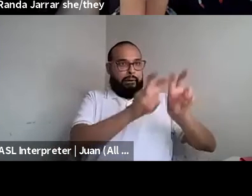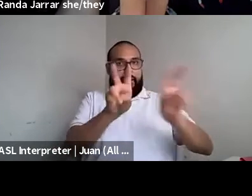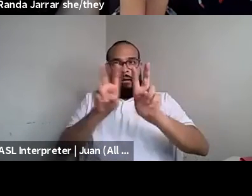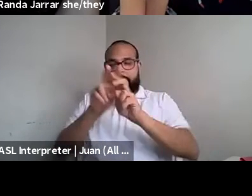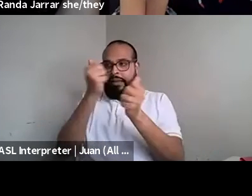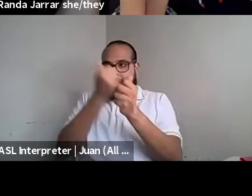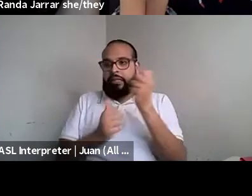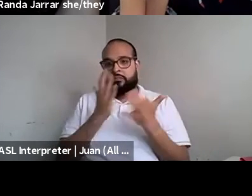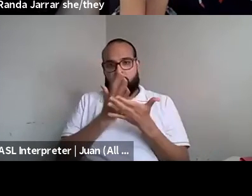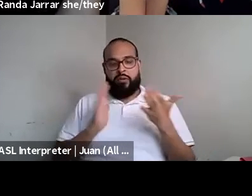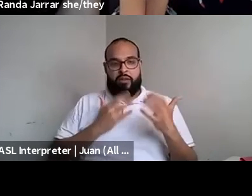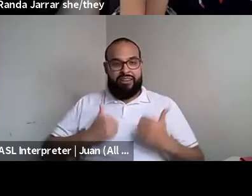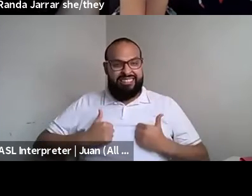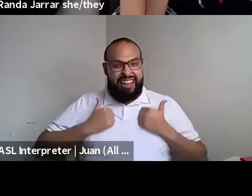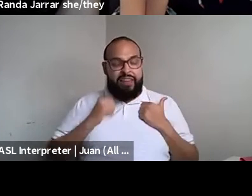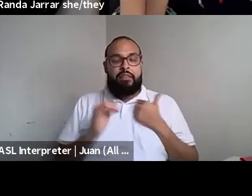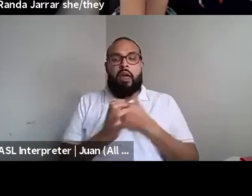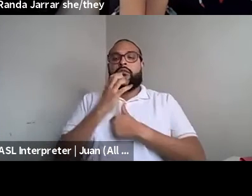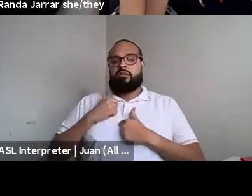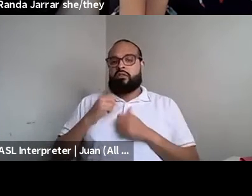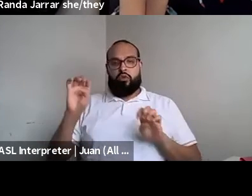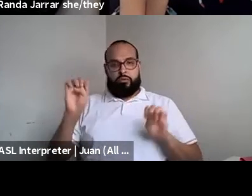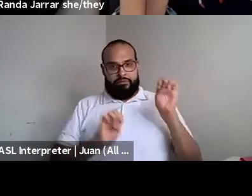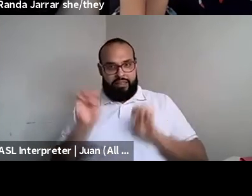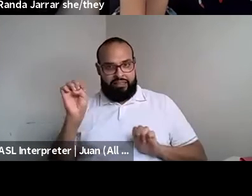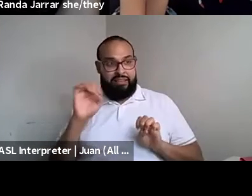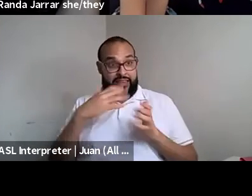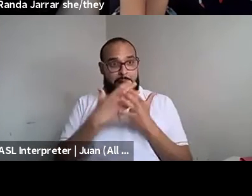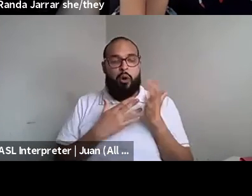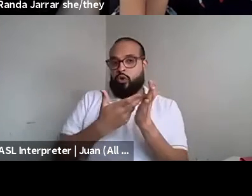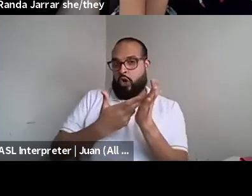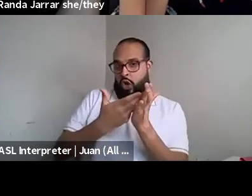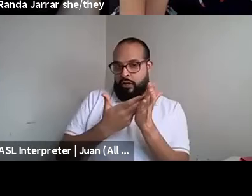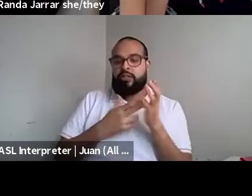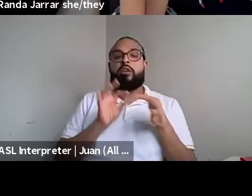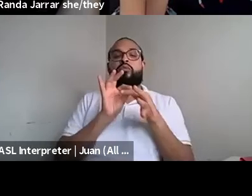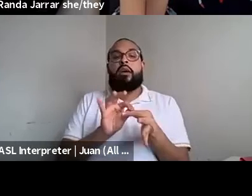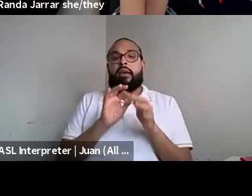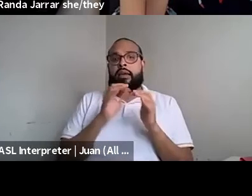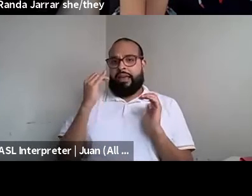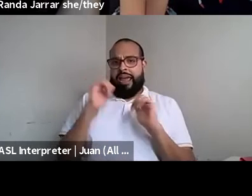Kenyon Farrow (he/him/his): forcing us to evaluate those aspects, honestly, in terms of their relative meaning within our lives.